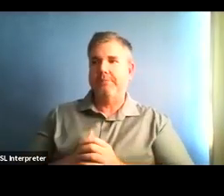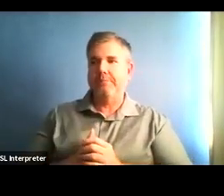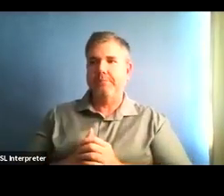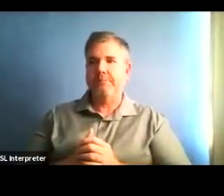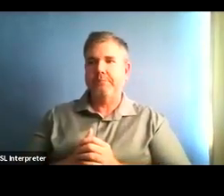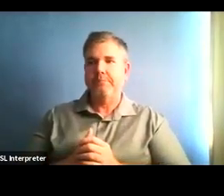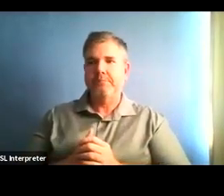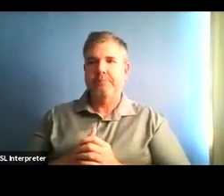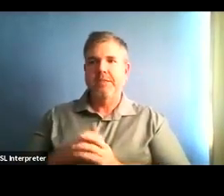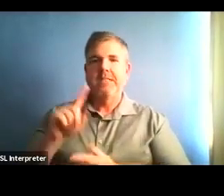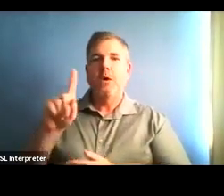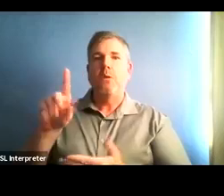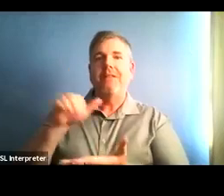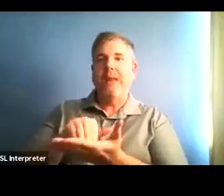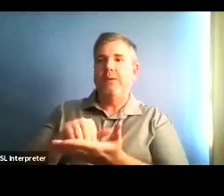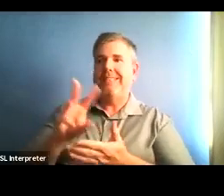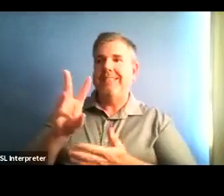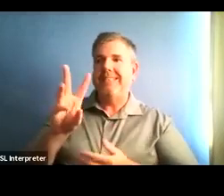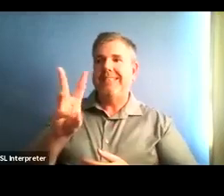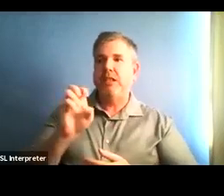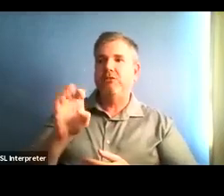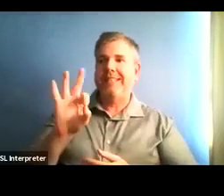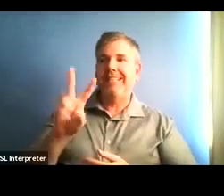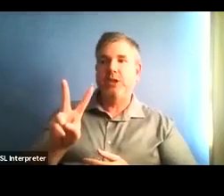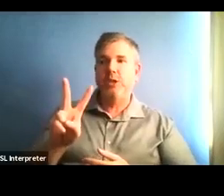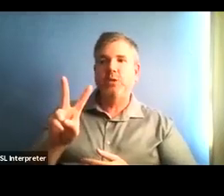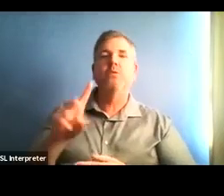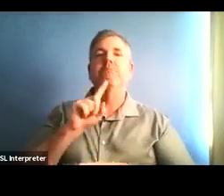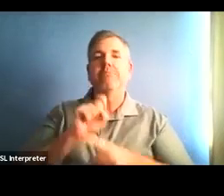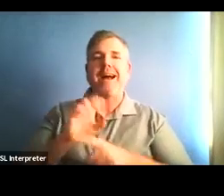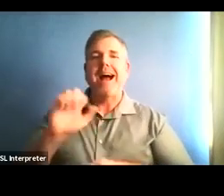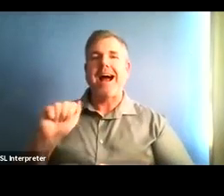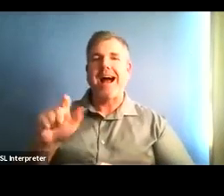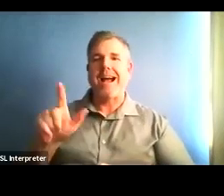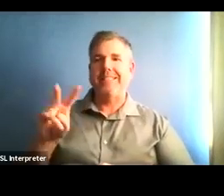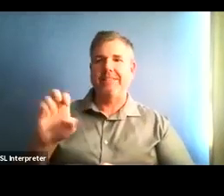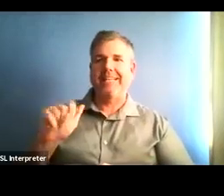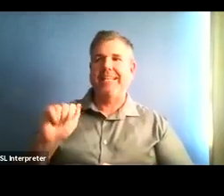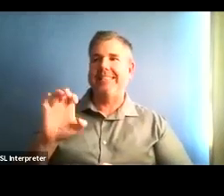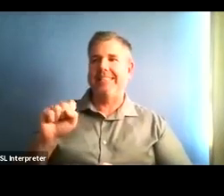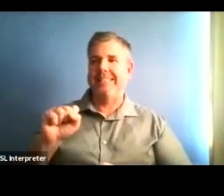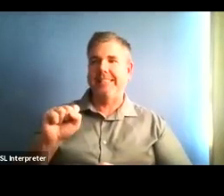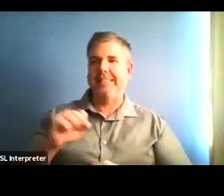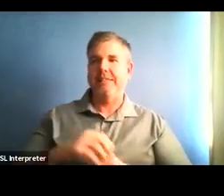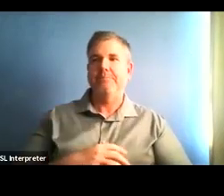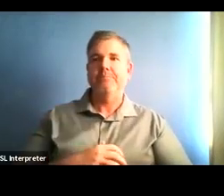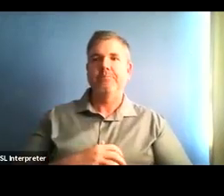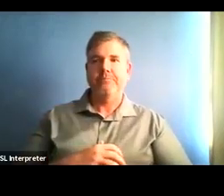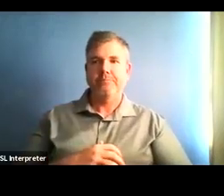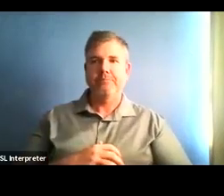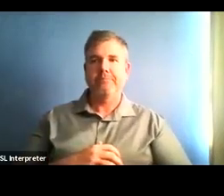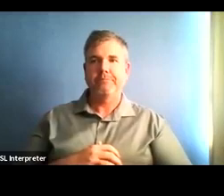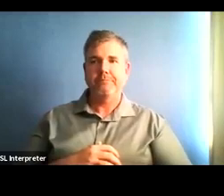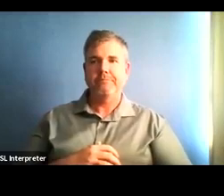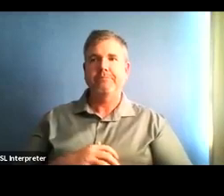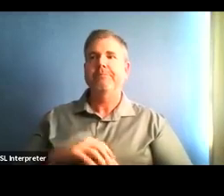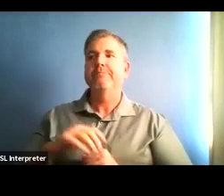eight people have recovered, representing no change in the last twenty four hours. We also have a total now of one hundred and twenty deaths,